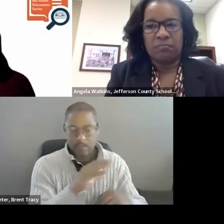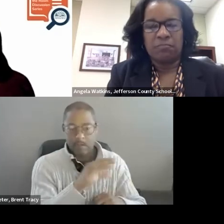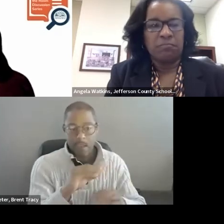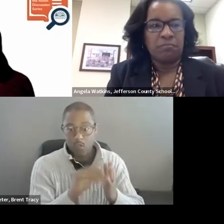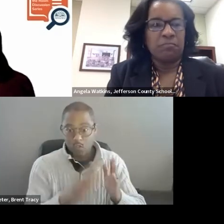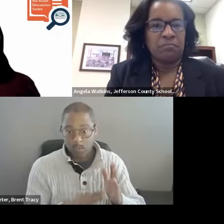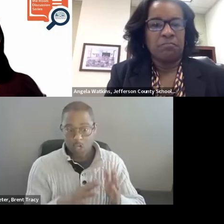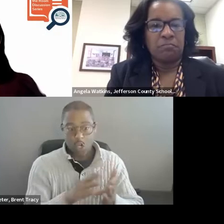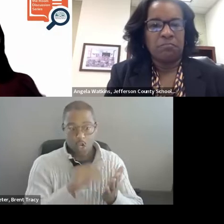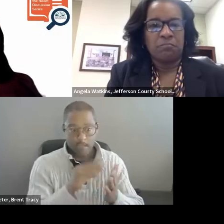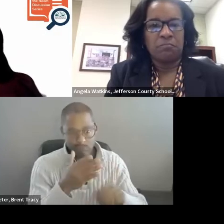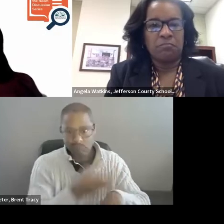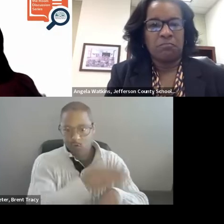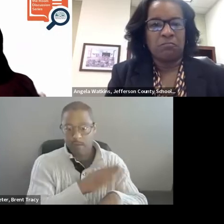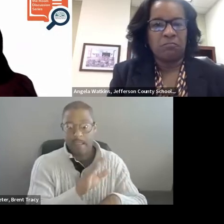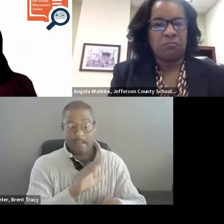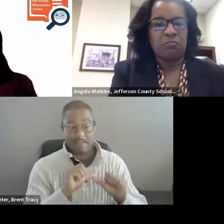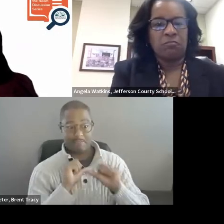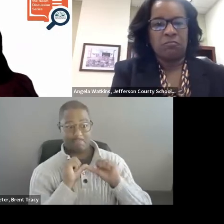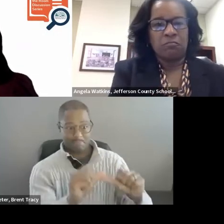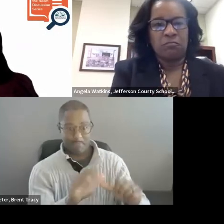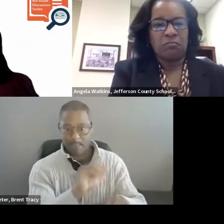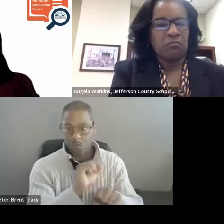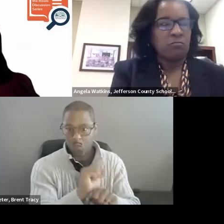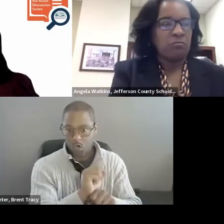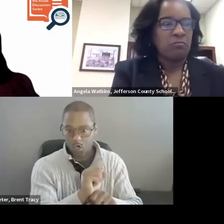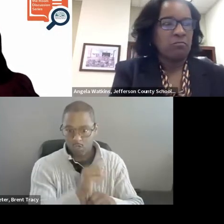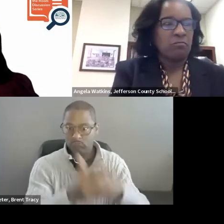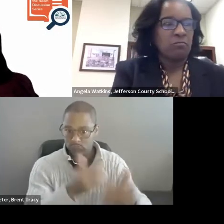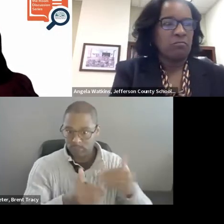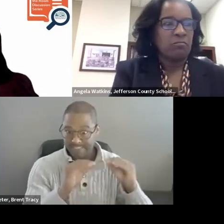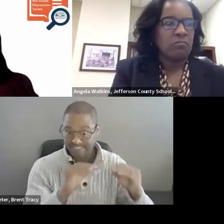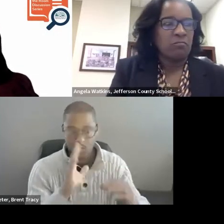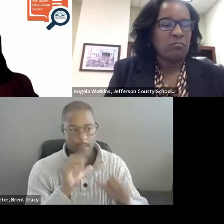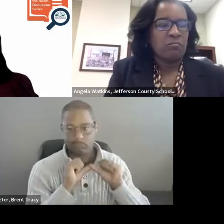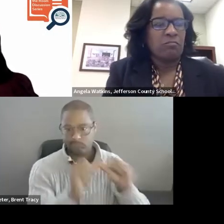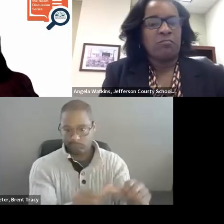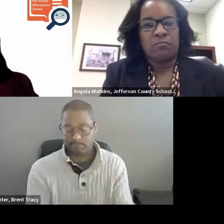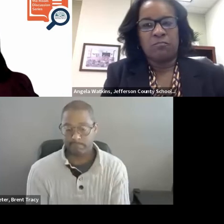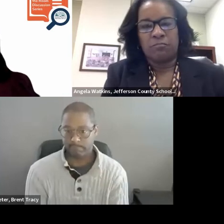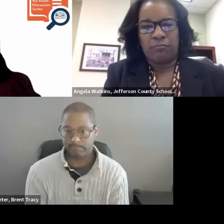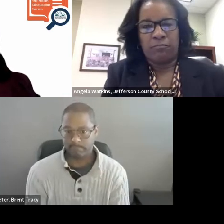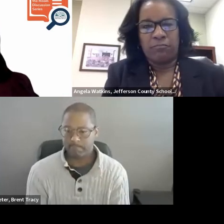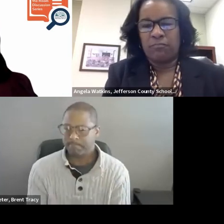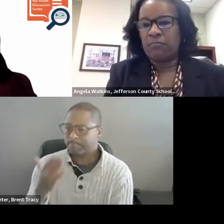That is great Dr. Booker and I want to emphasize some points that you raised about the research.